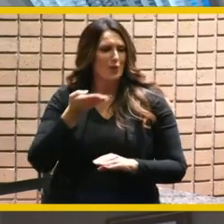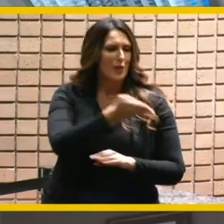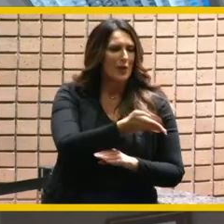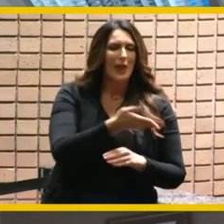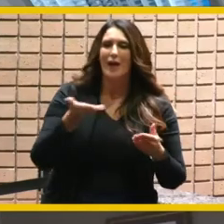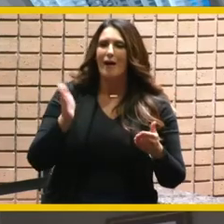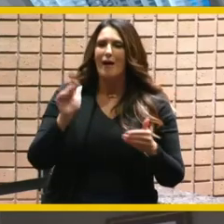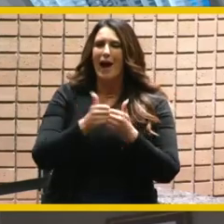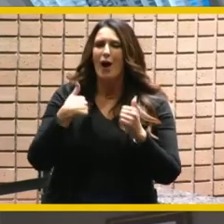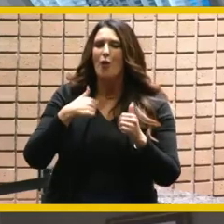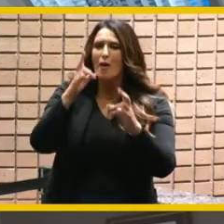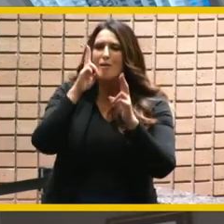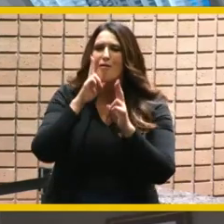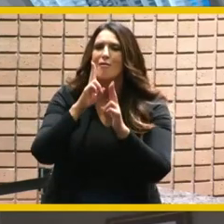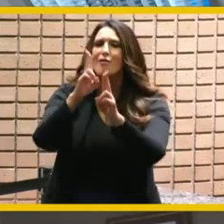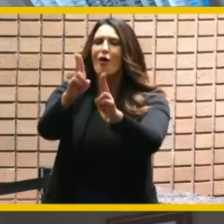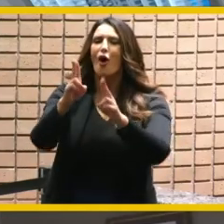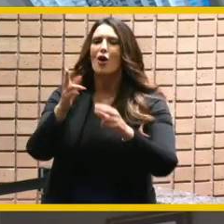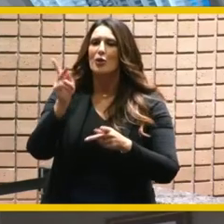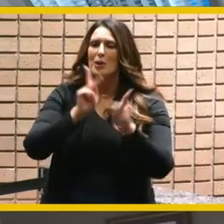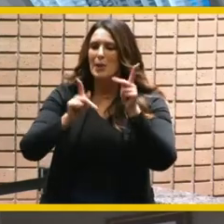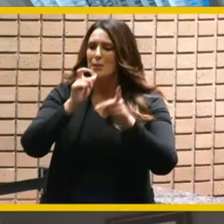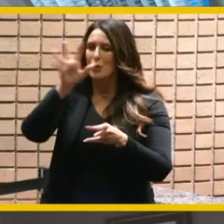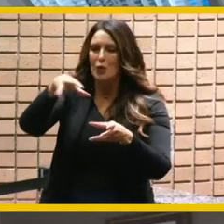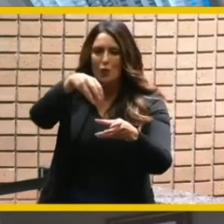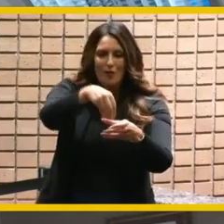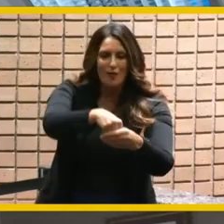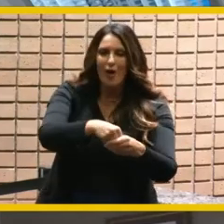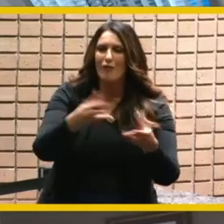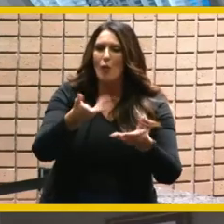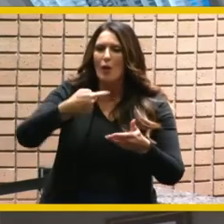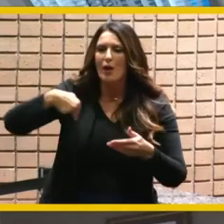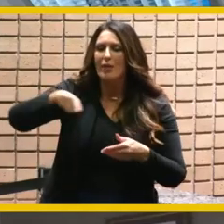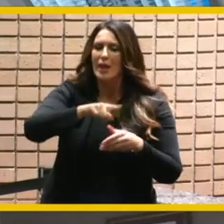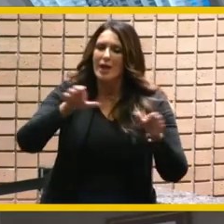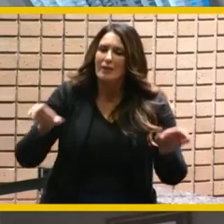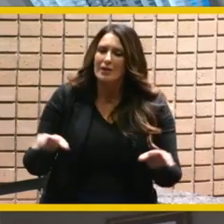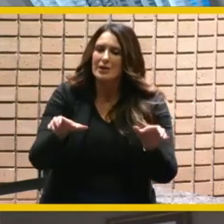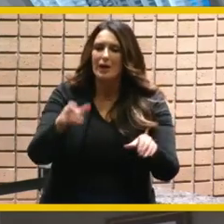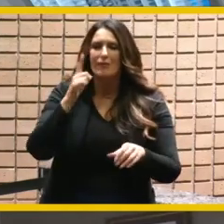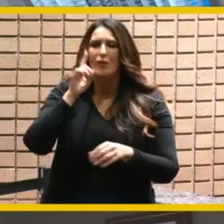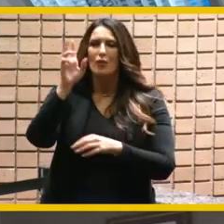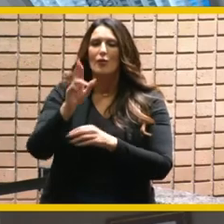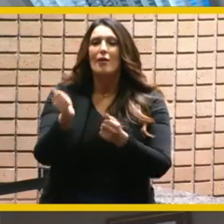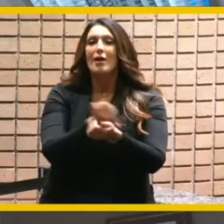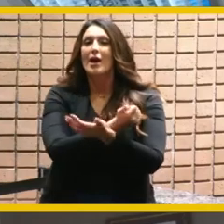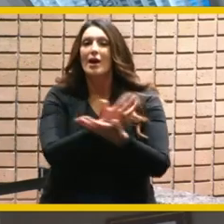kelly roberts the keepers of the end for what they have done for riverside everything from reopening